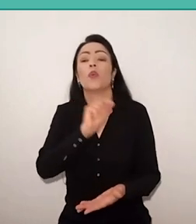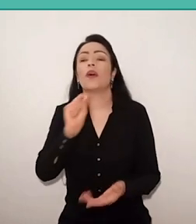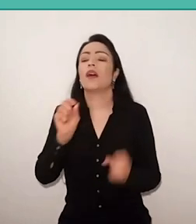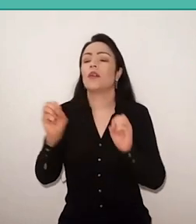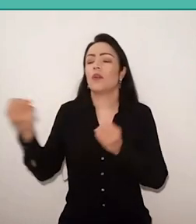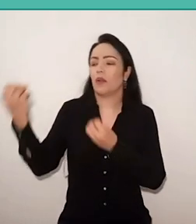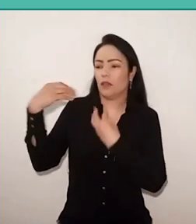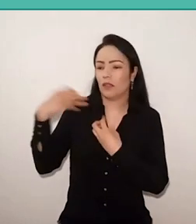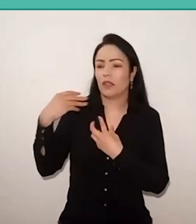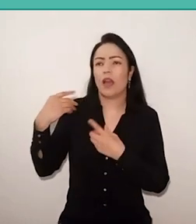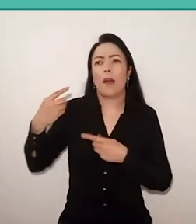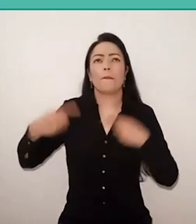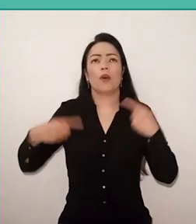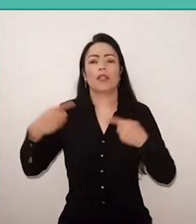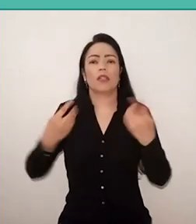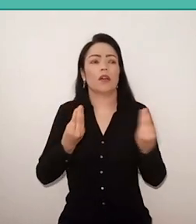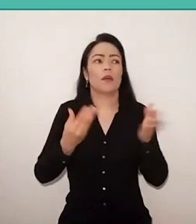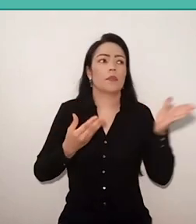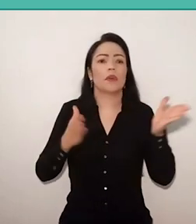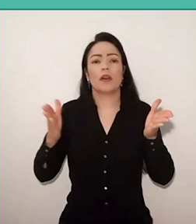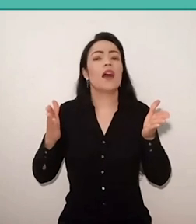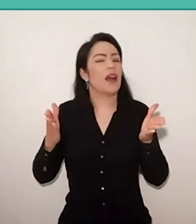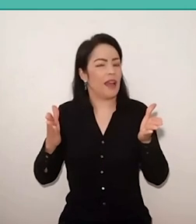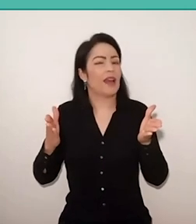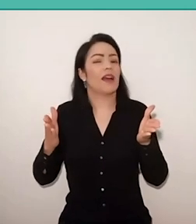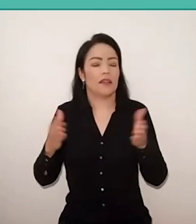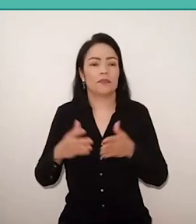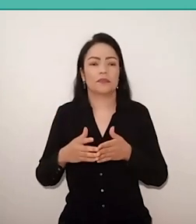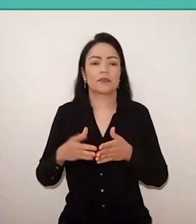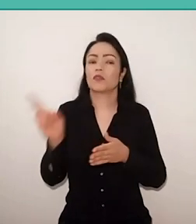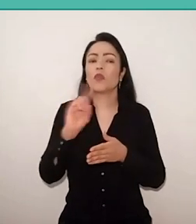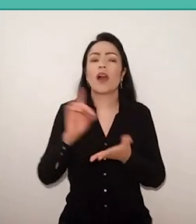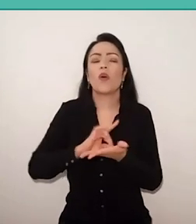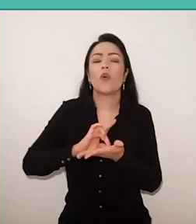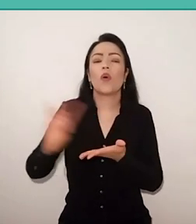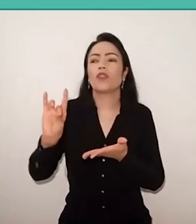In fact, for me, it's like this, it's not a logical hate or coherent,